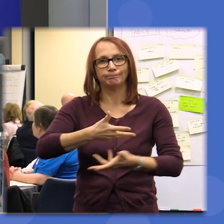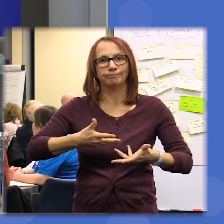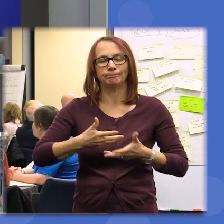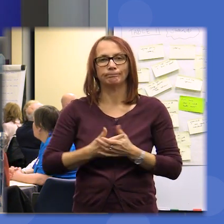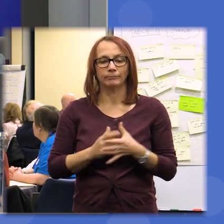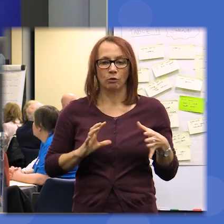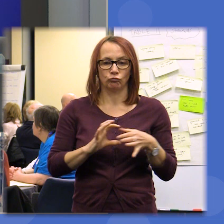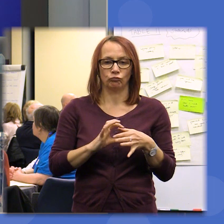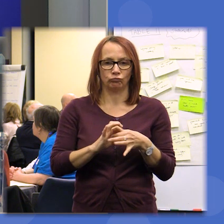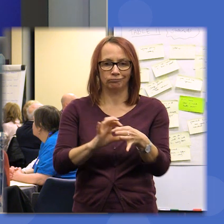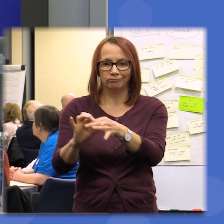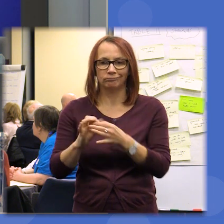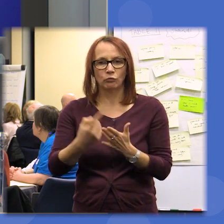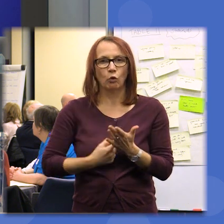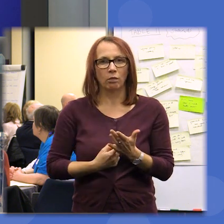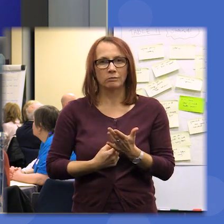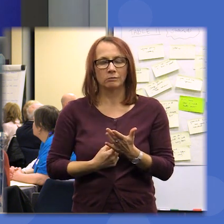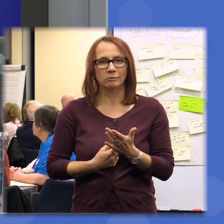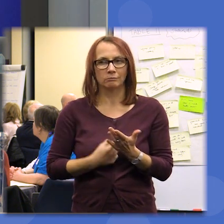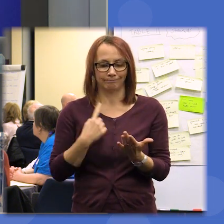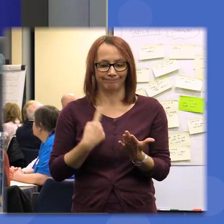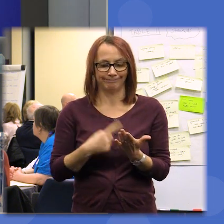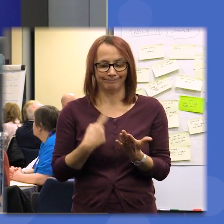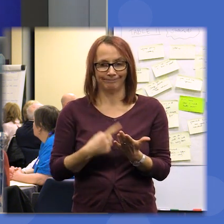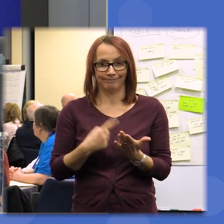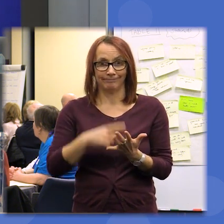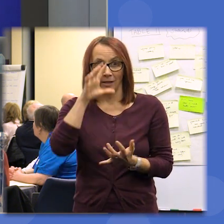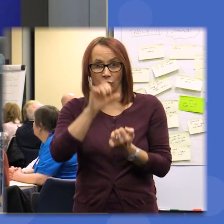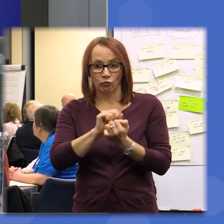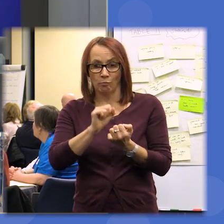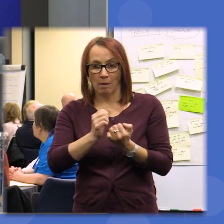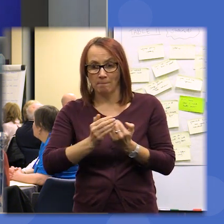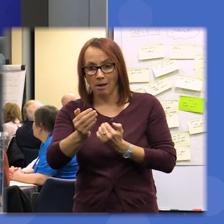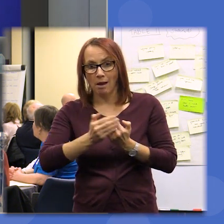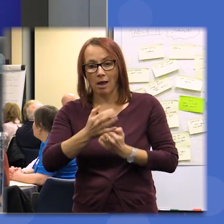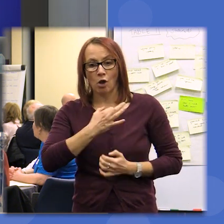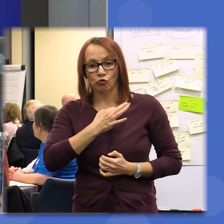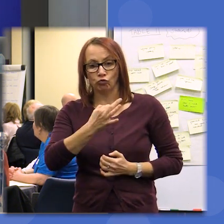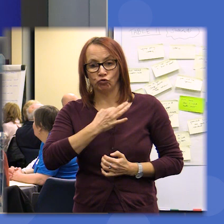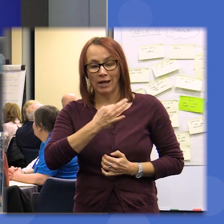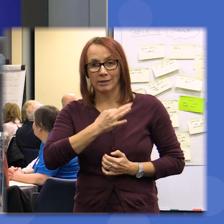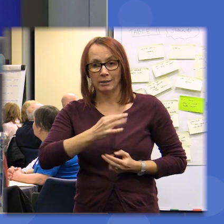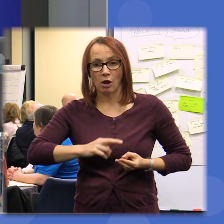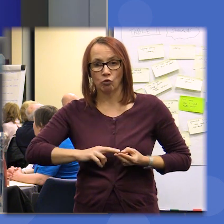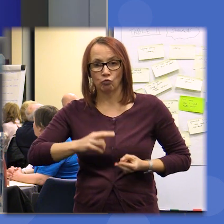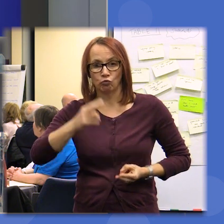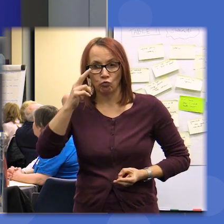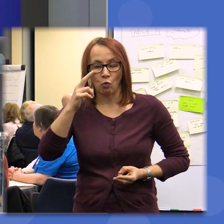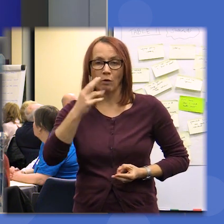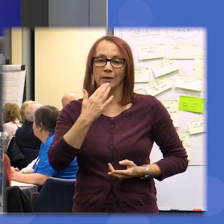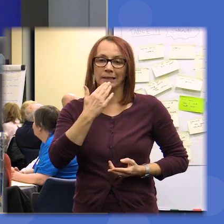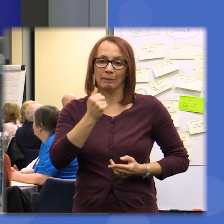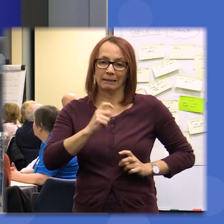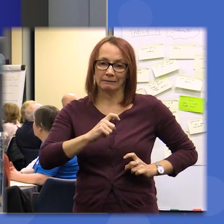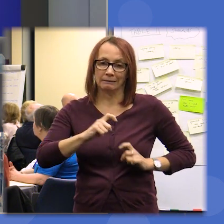carry on em as these risks grow that we carry on with respect and and